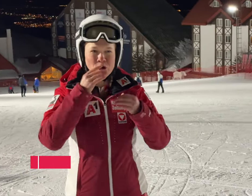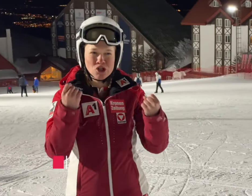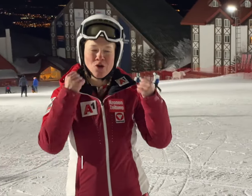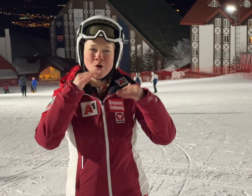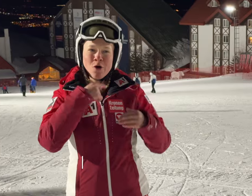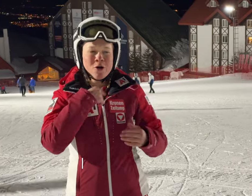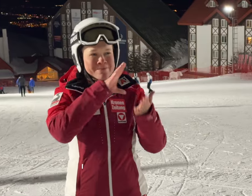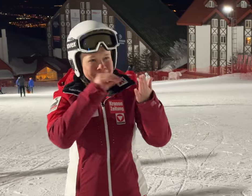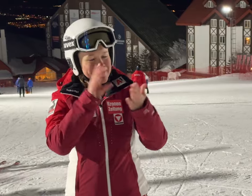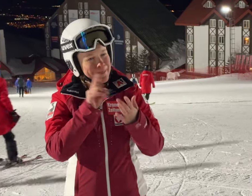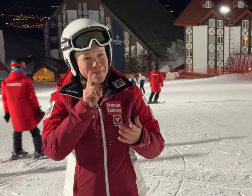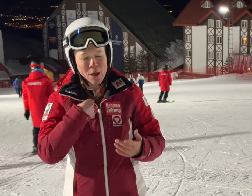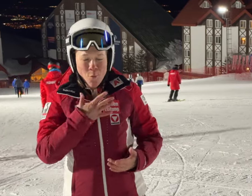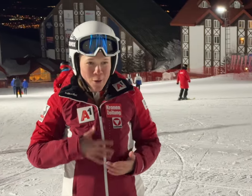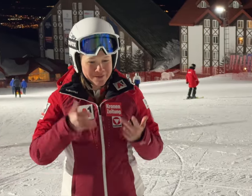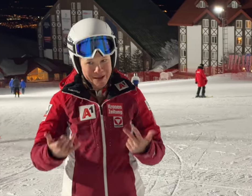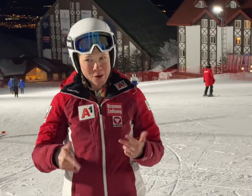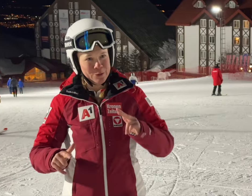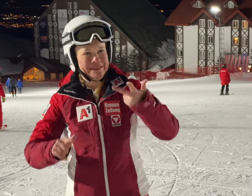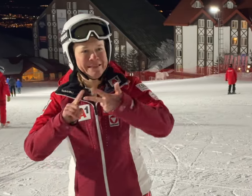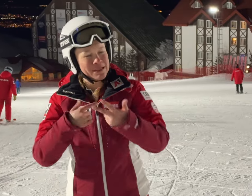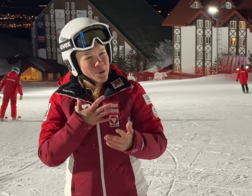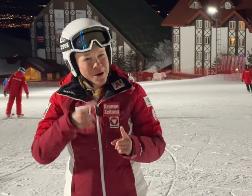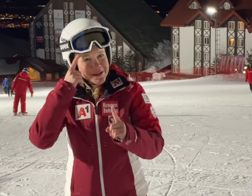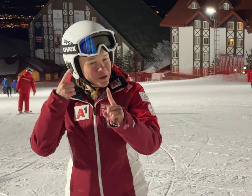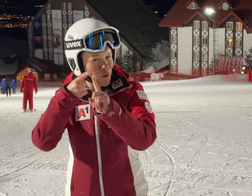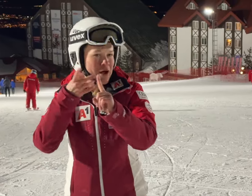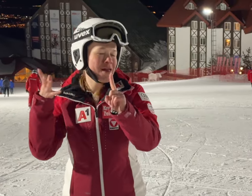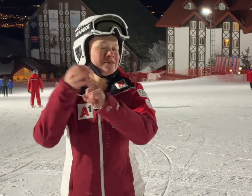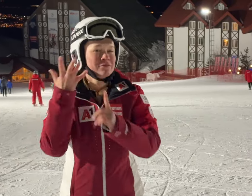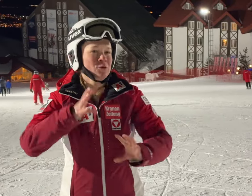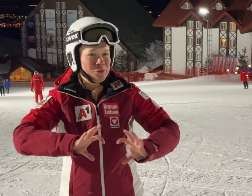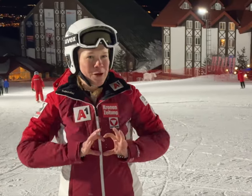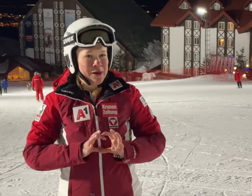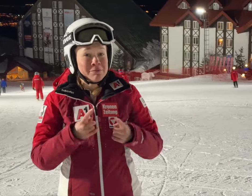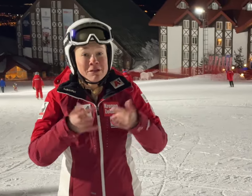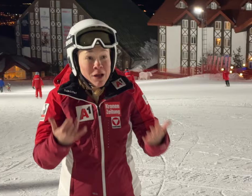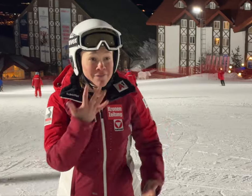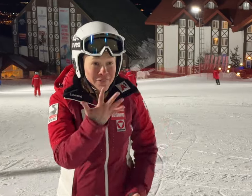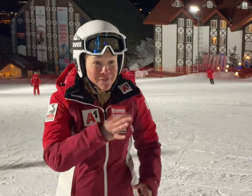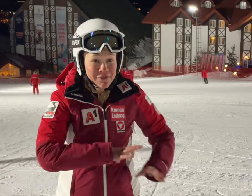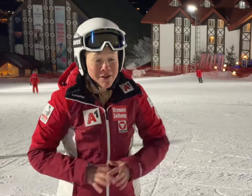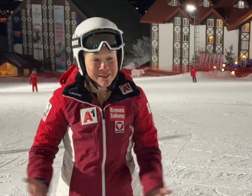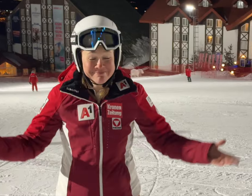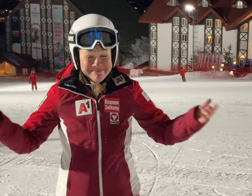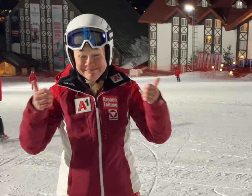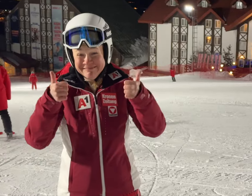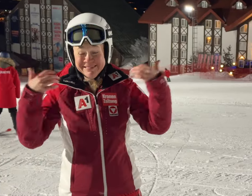lot and gave me more strength! My goal was to win a gold medal but I already won five so far! It's amazing!